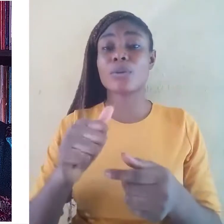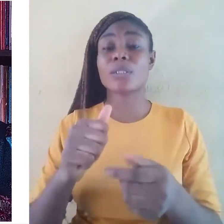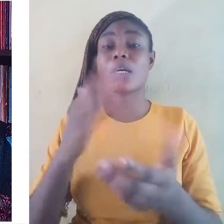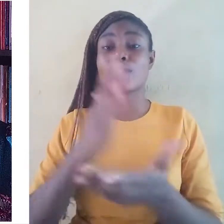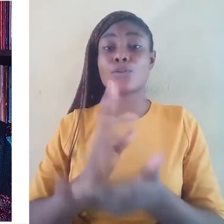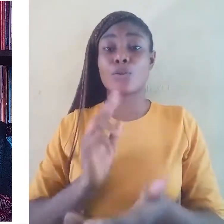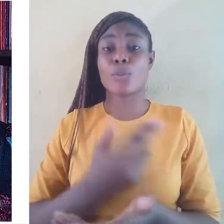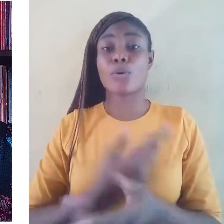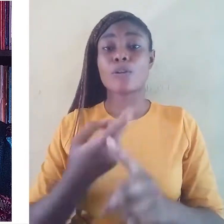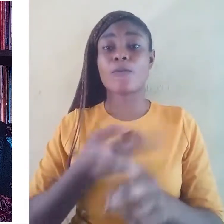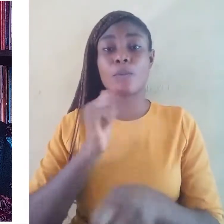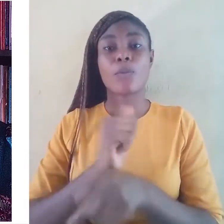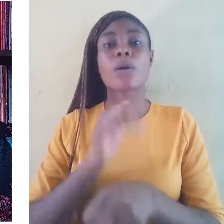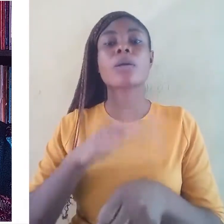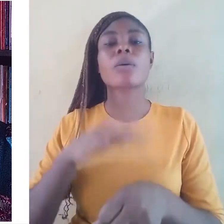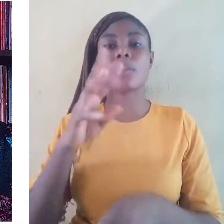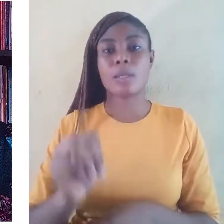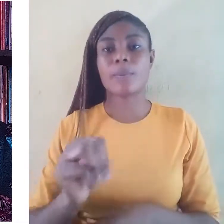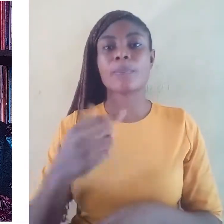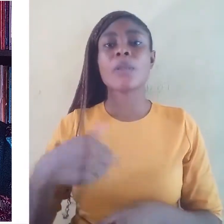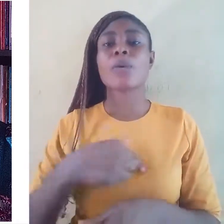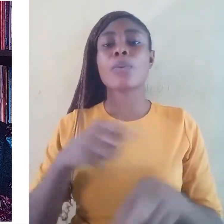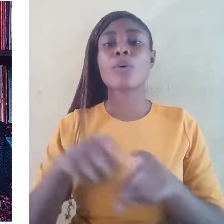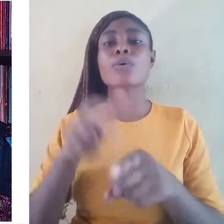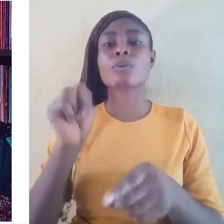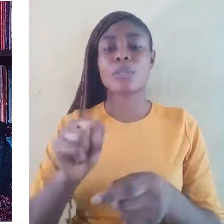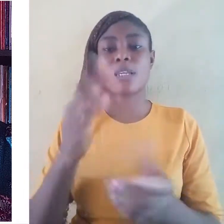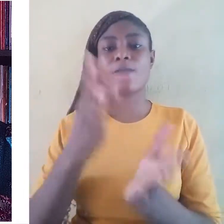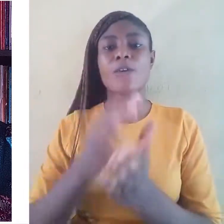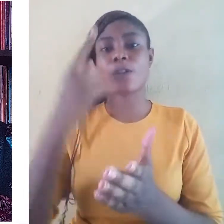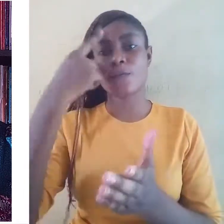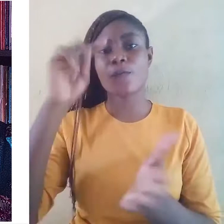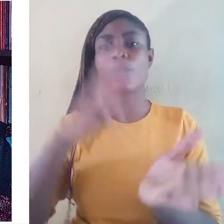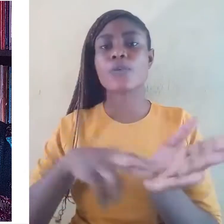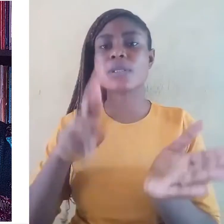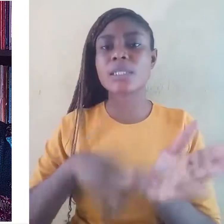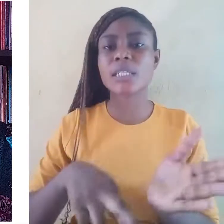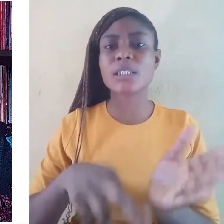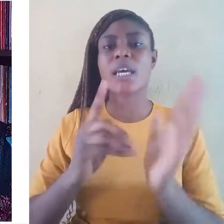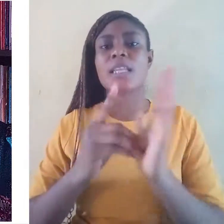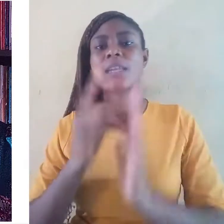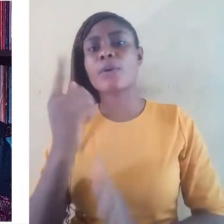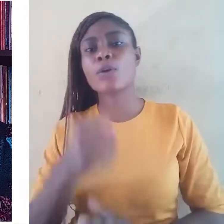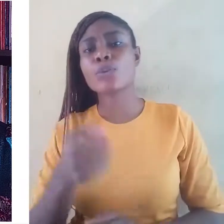We also need funding for research and to develop tools for work on the languages.